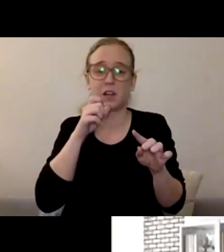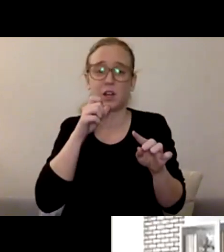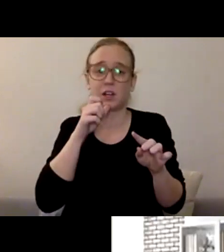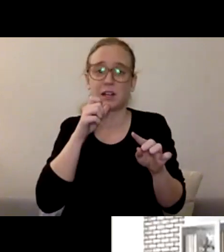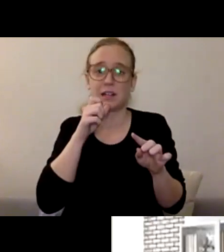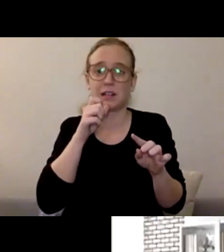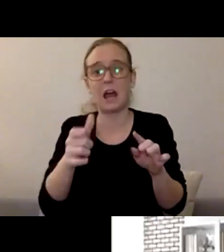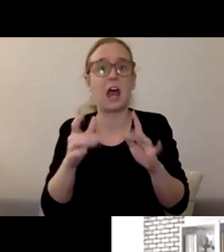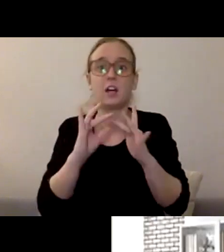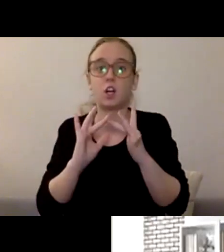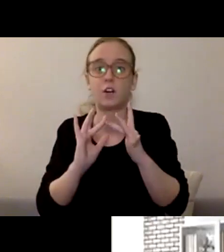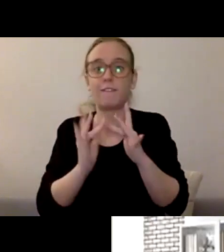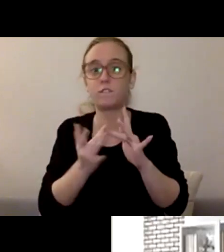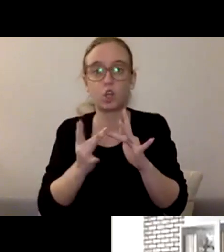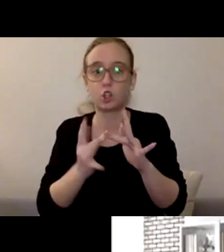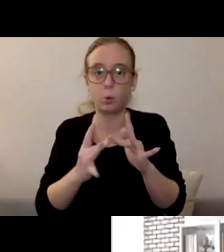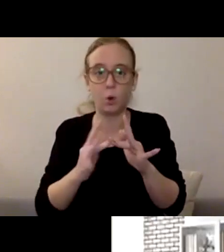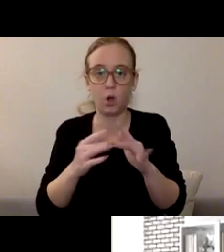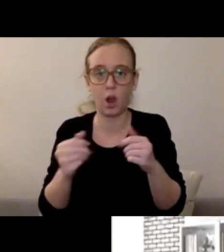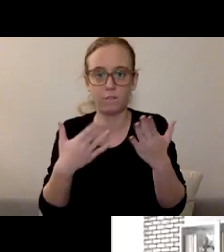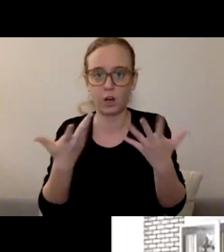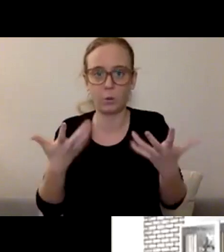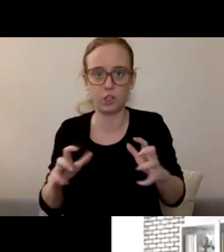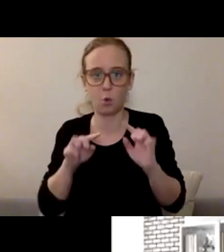Do you have any advice for that parent?